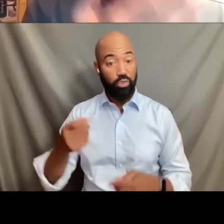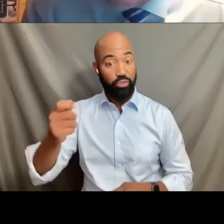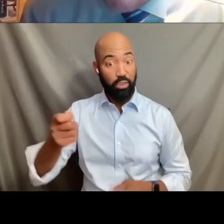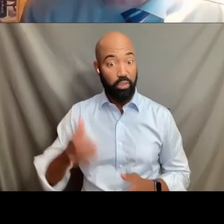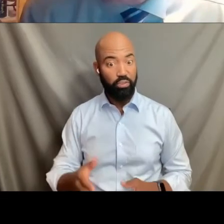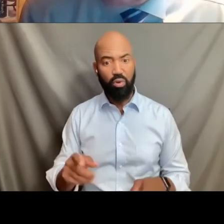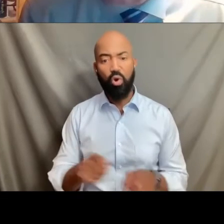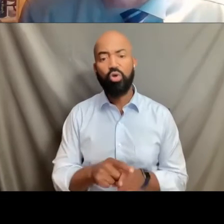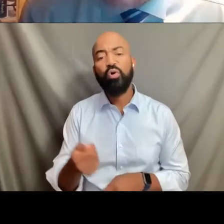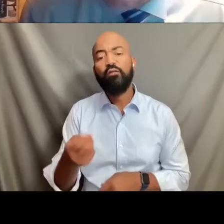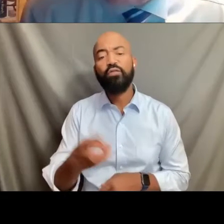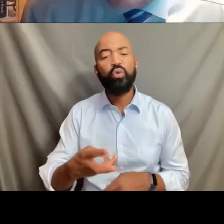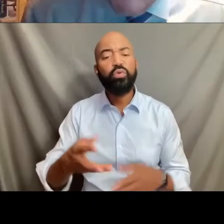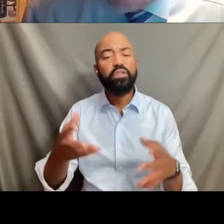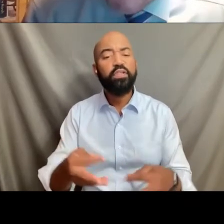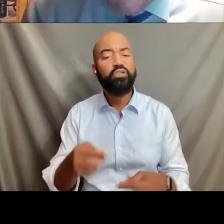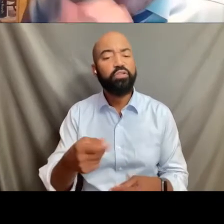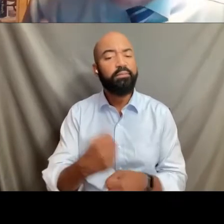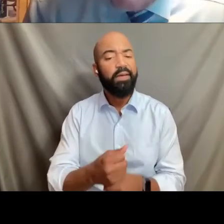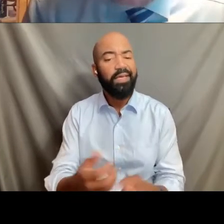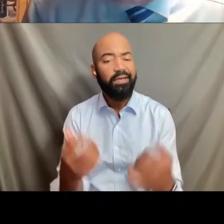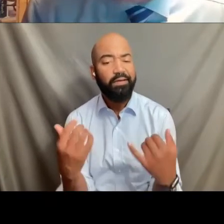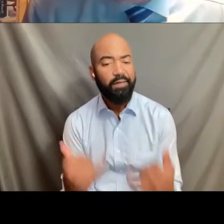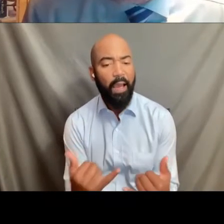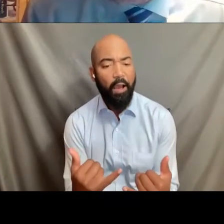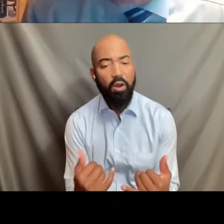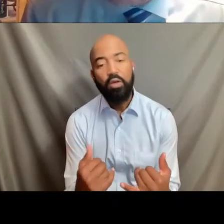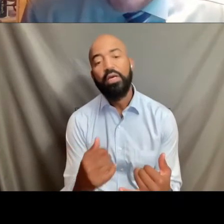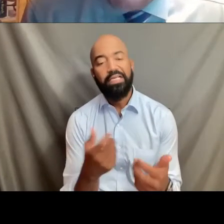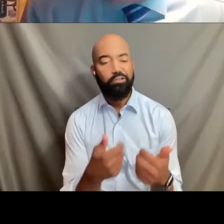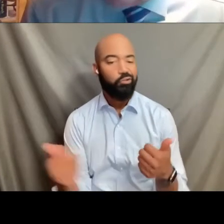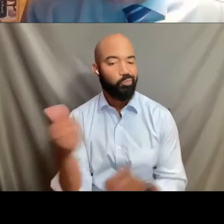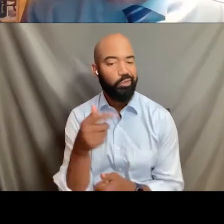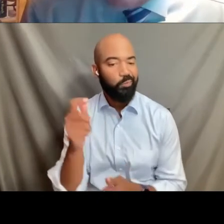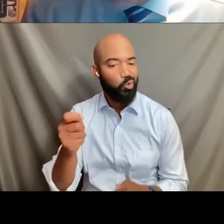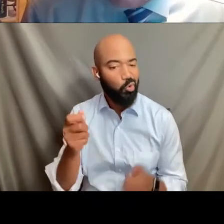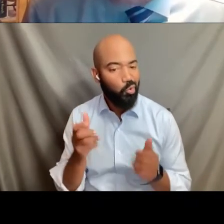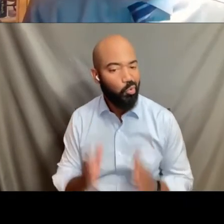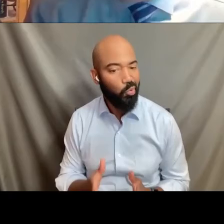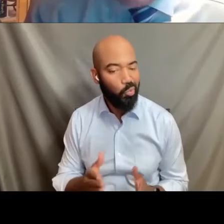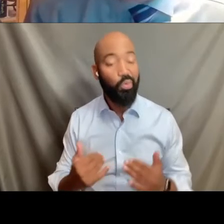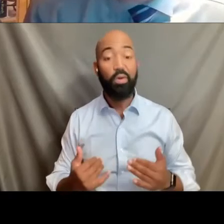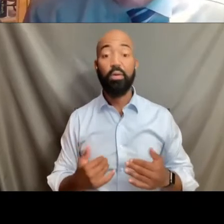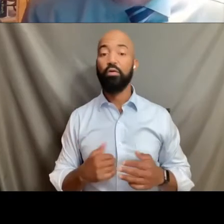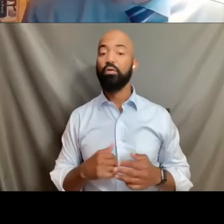that she has had the opportunity to make up to now as a member of the Supreme Court, that she is someone who understands,